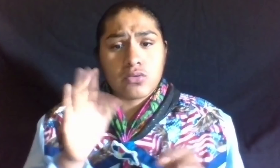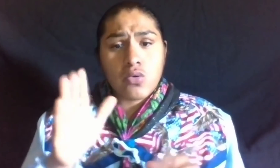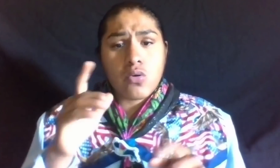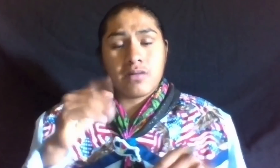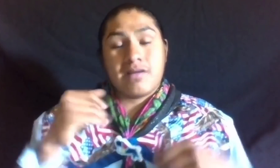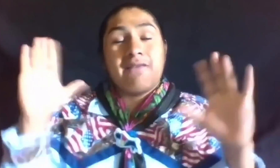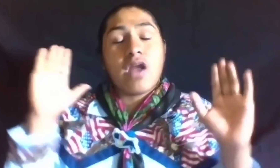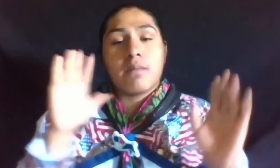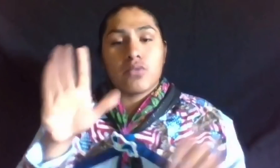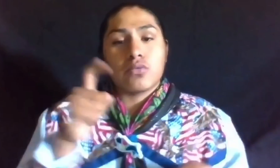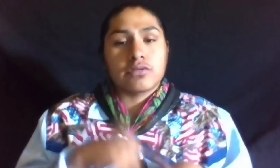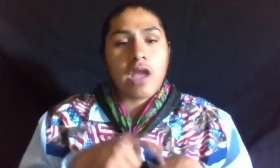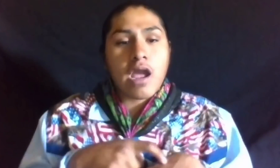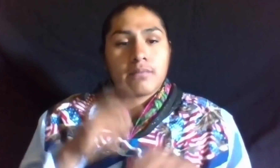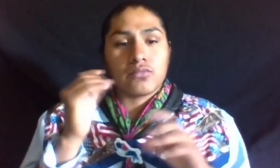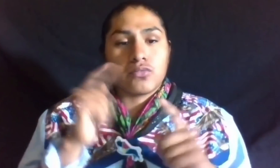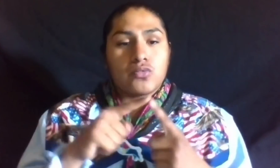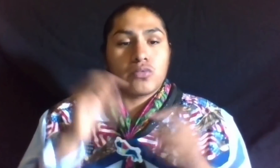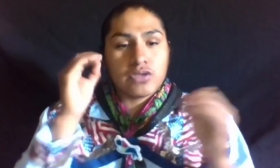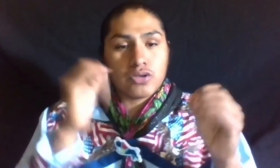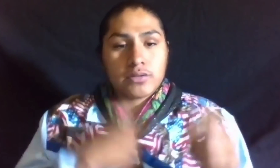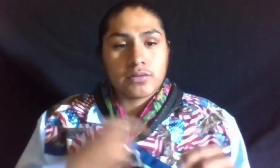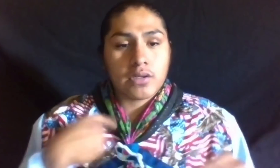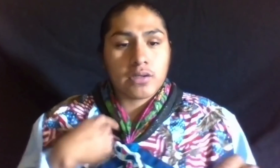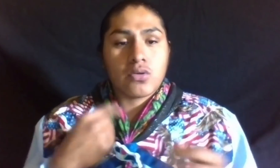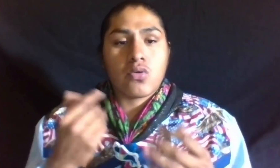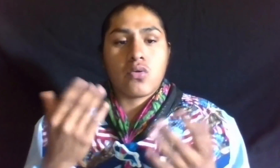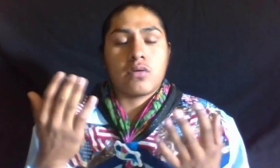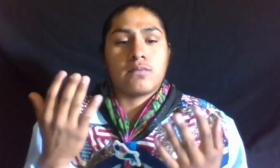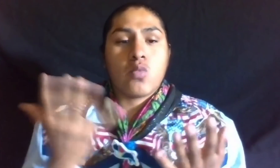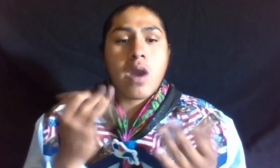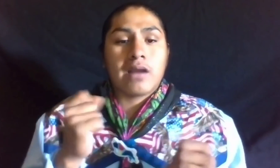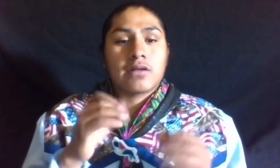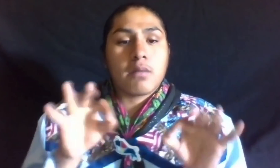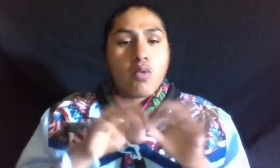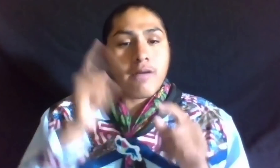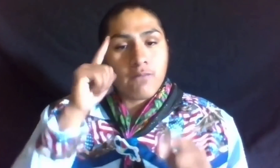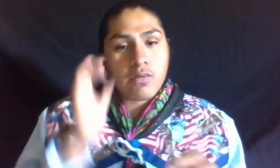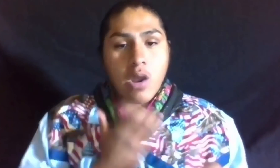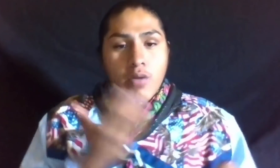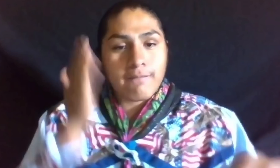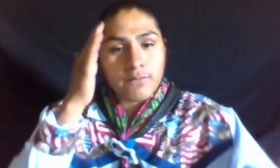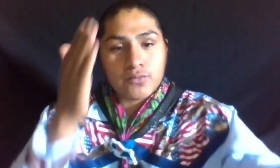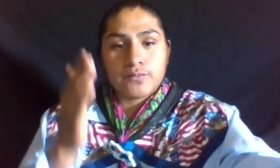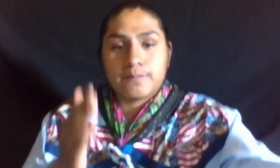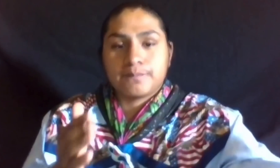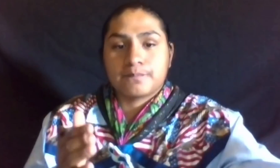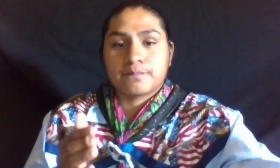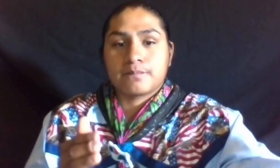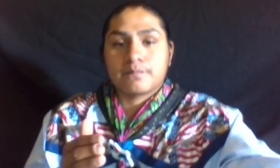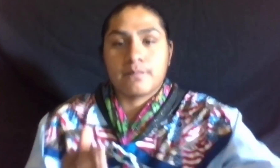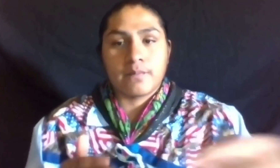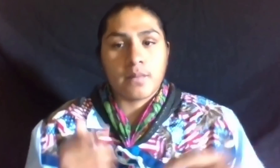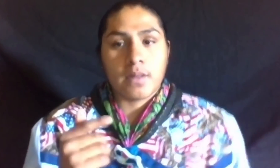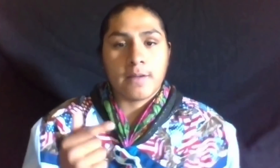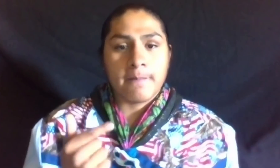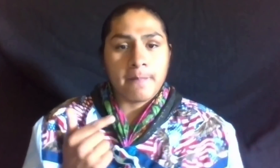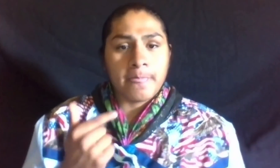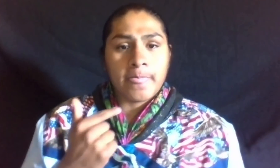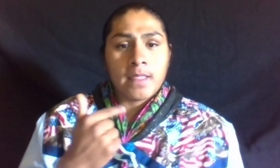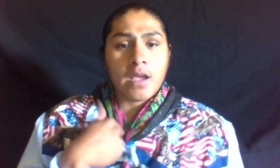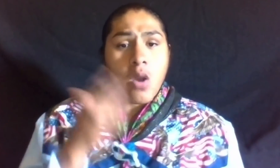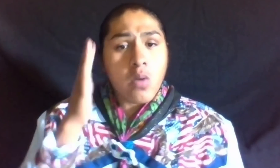TIME TO TEACH US WHAT IS IMPORTANT FOR OUR FUTURE.